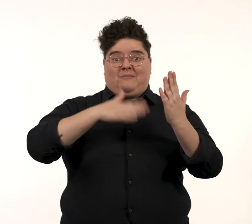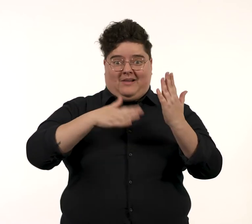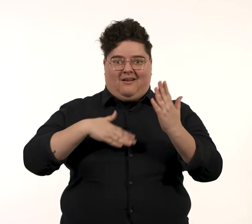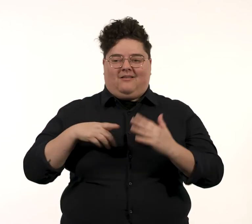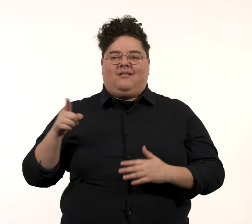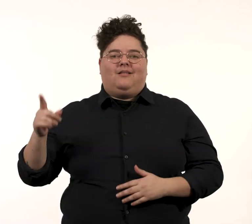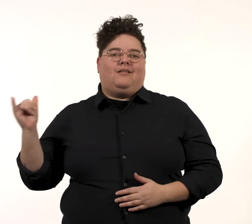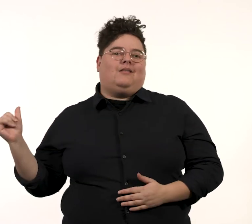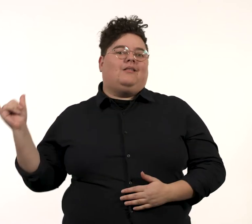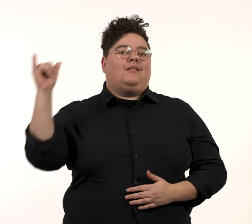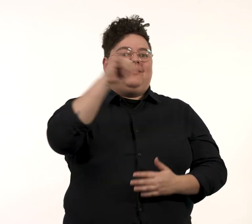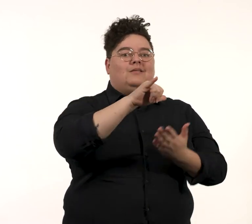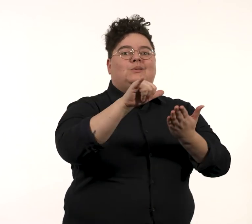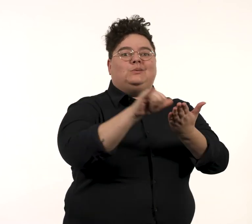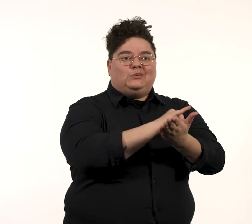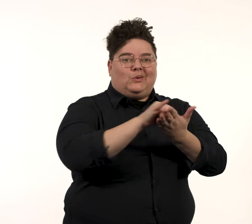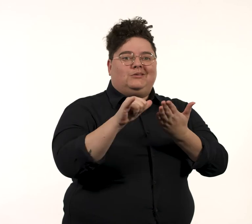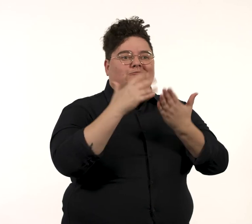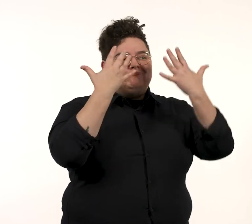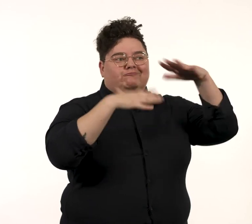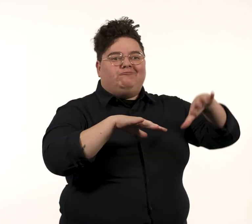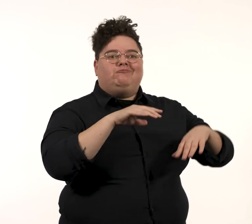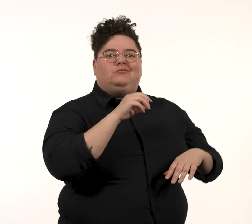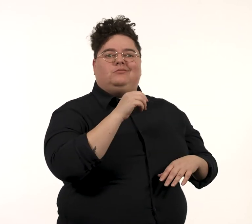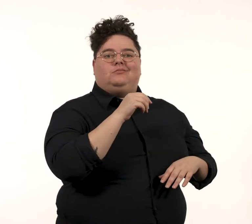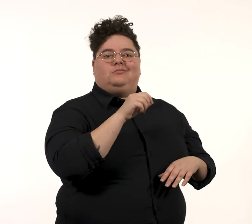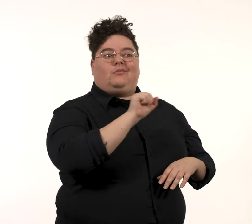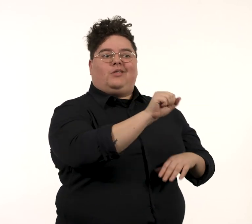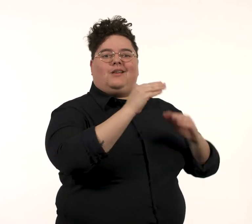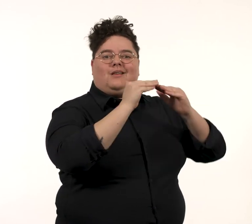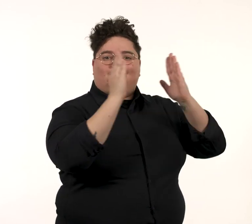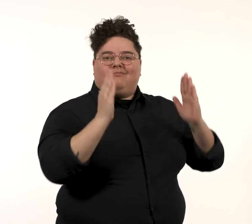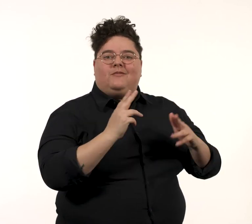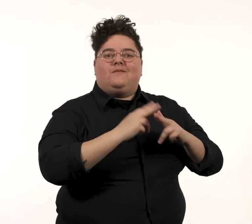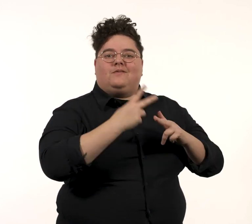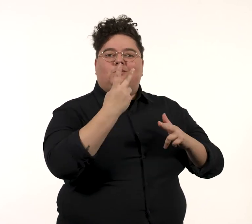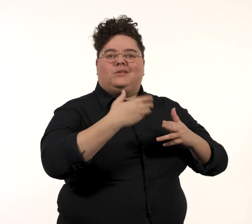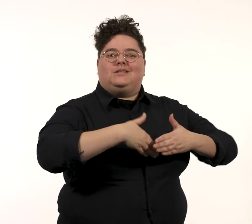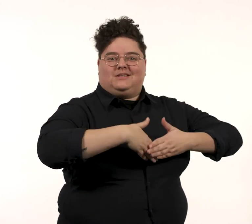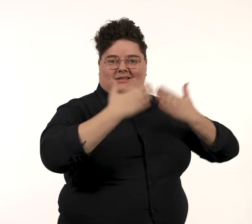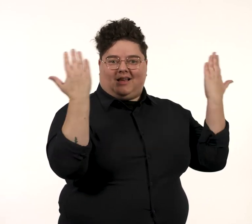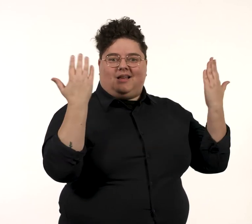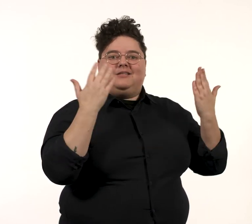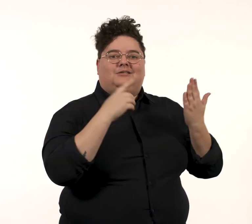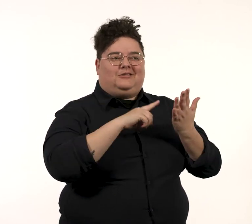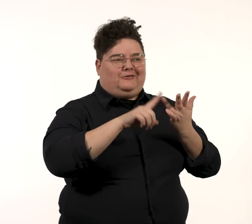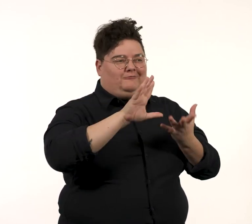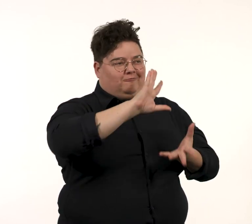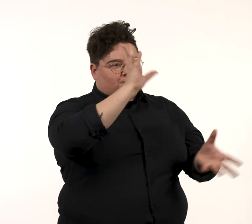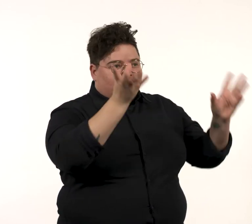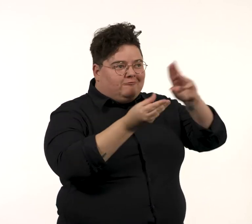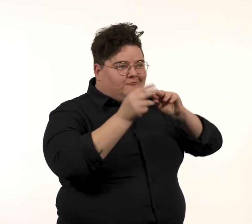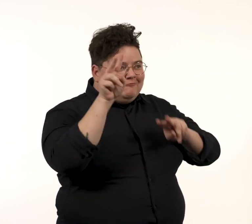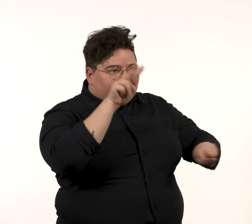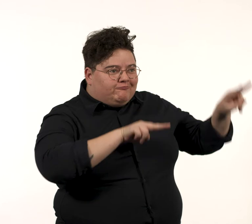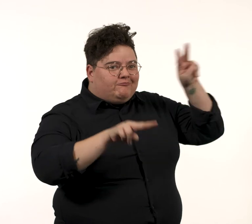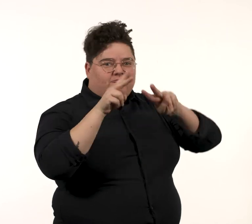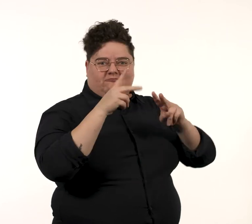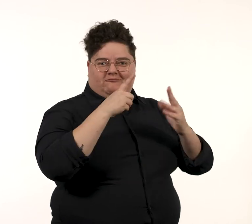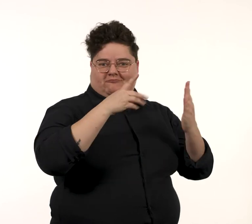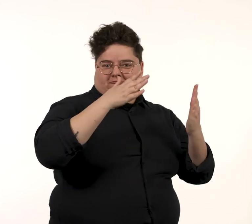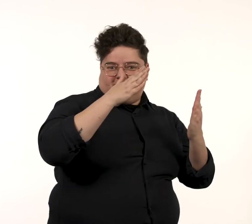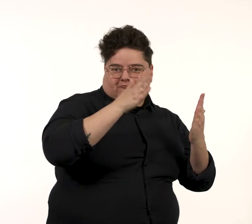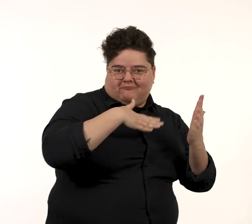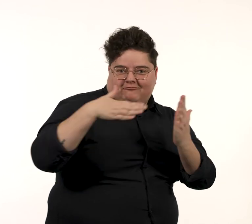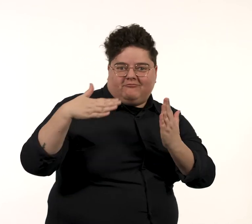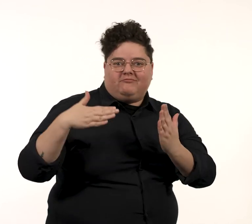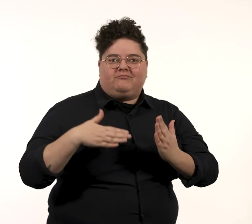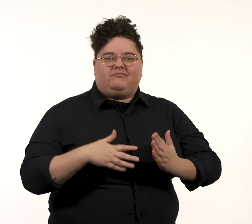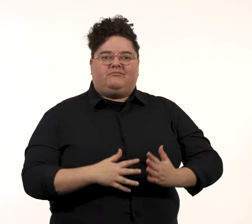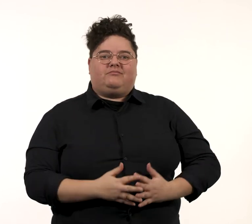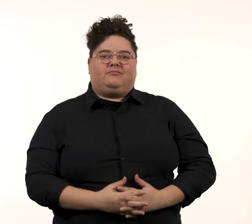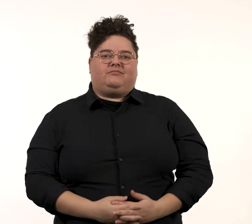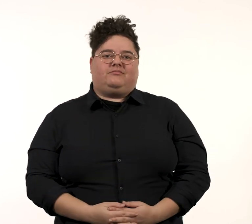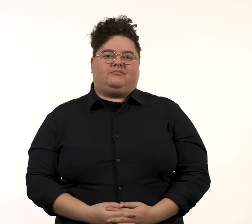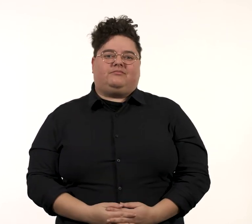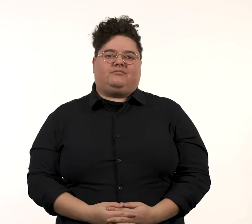Newton flew to NY and spent two days at Jackman & Furness’ house to compose the portrait;